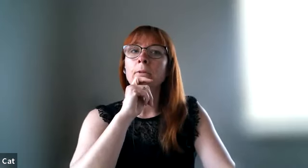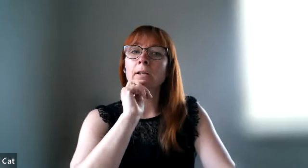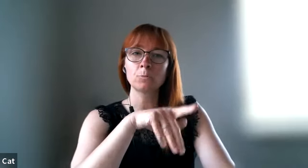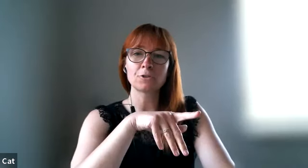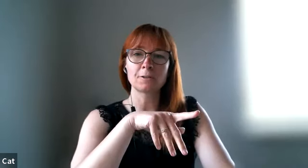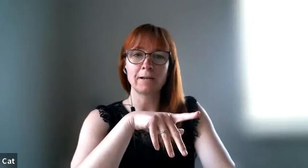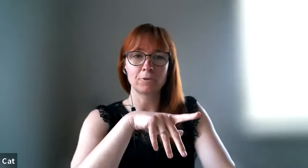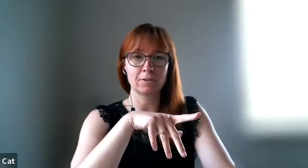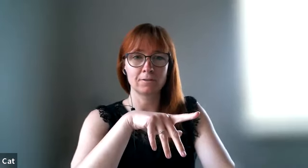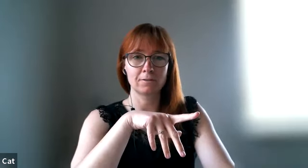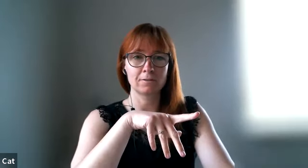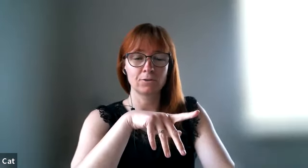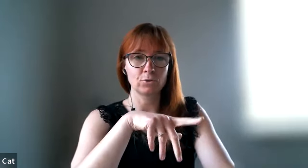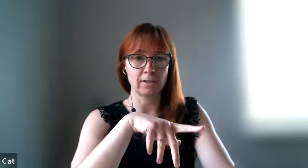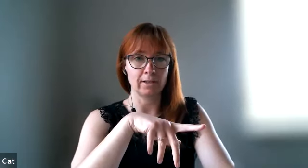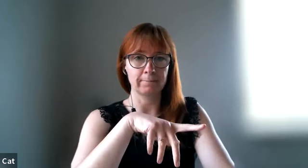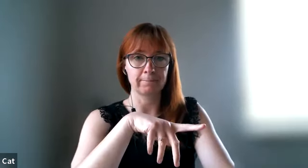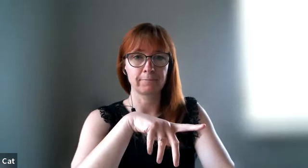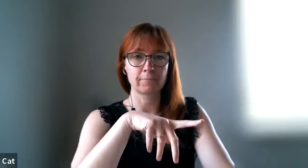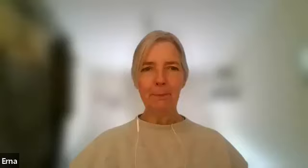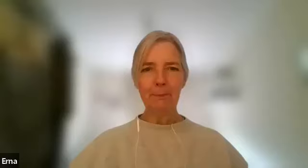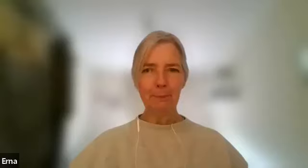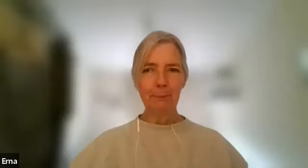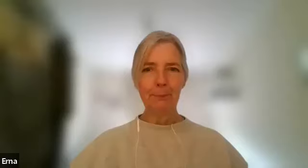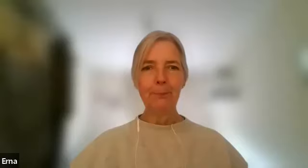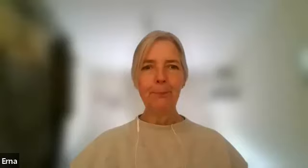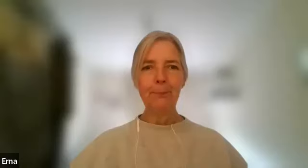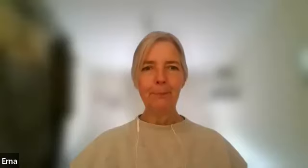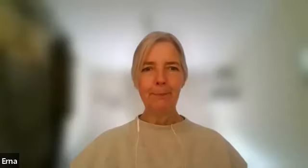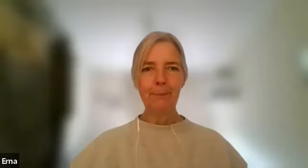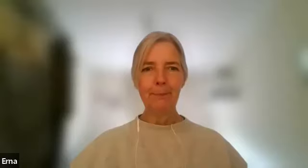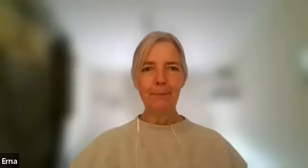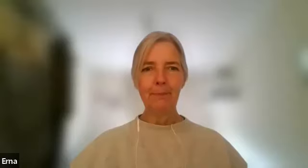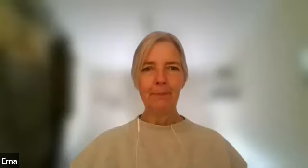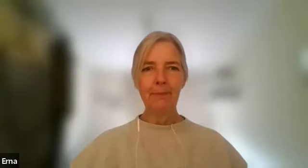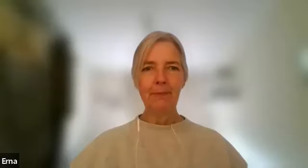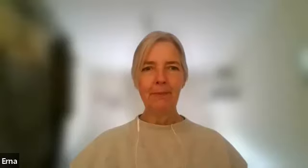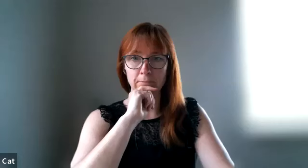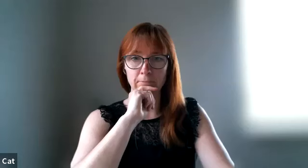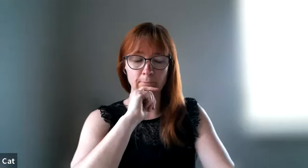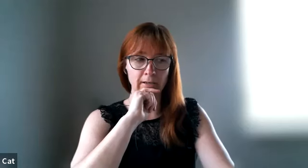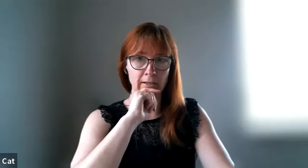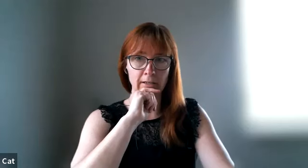and then we talked about it you and i yep yeah and now i've read the book bye